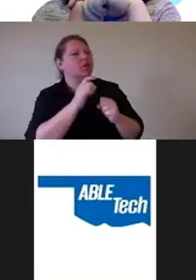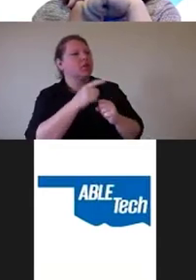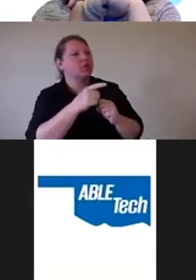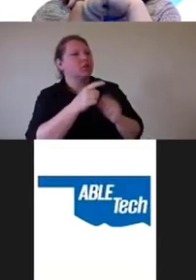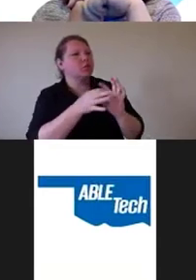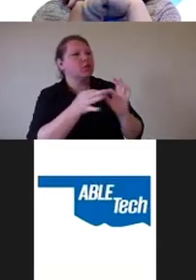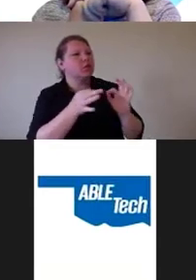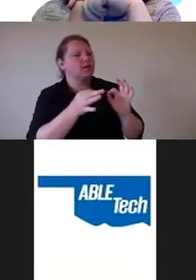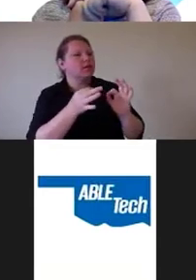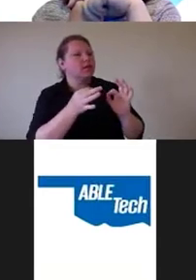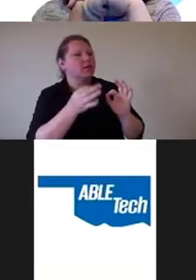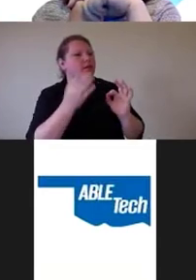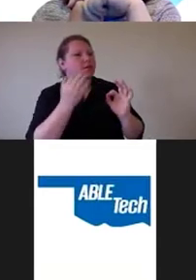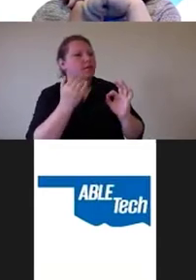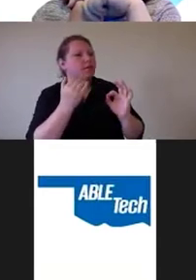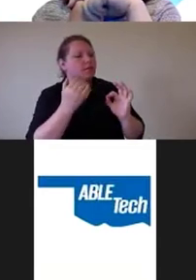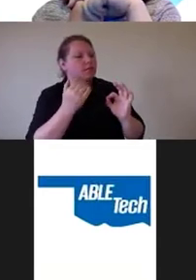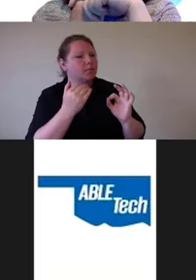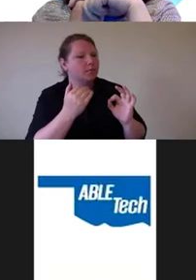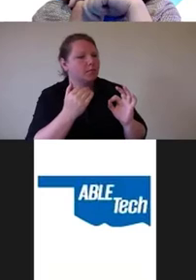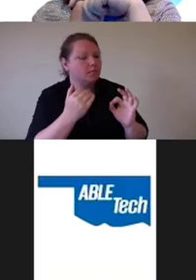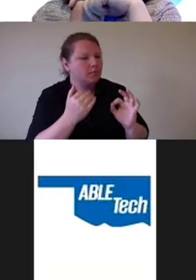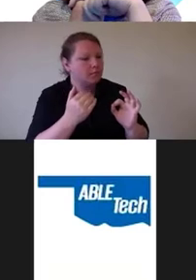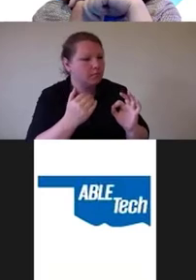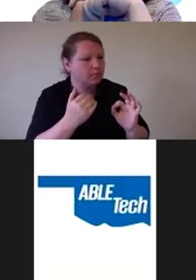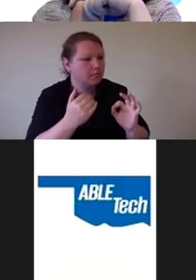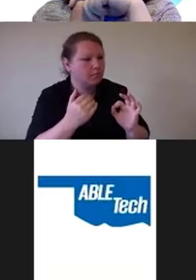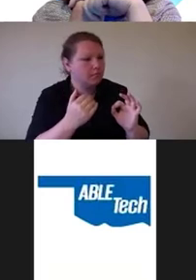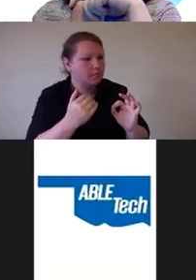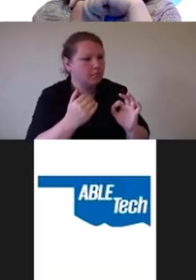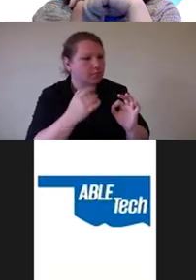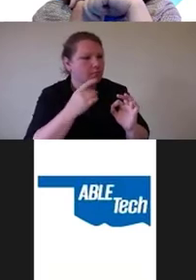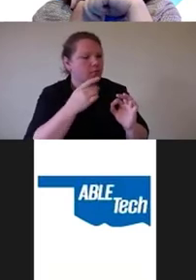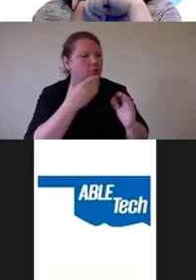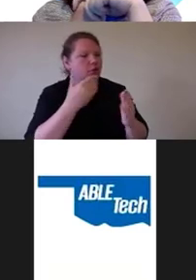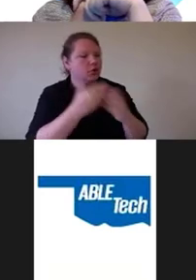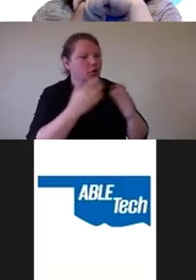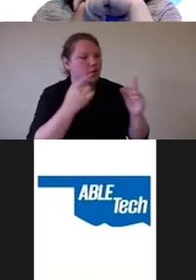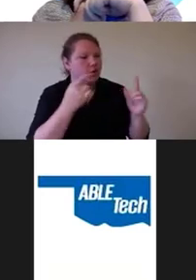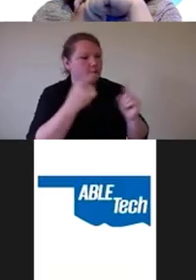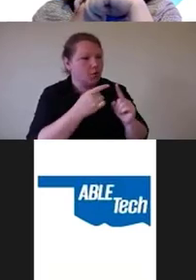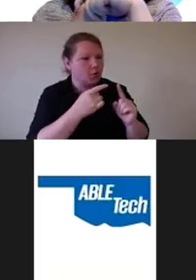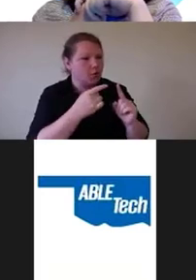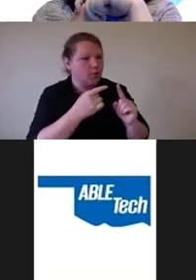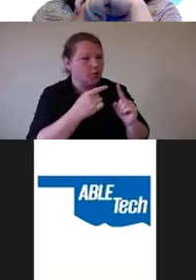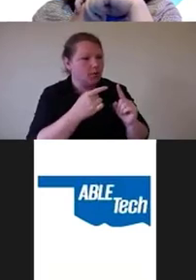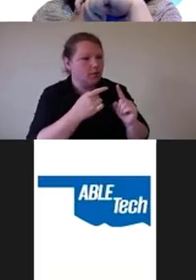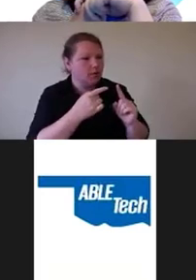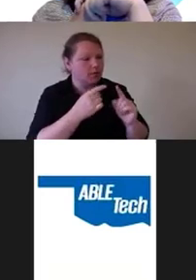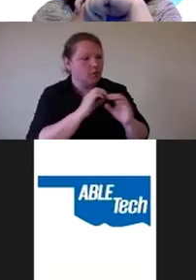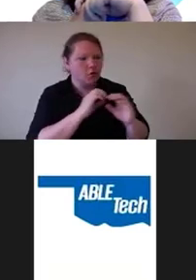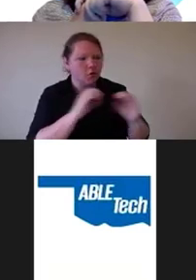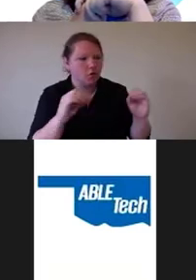can be found at the site, I thought is a great point. And I hear the there have been no complaints statement all the time.